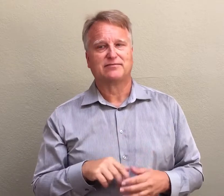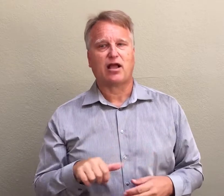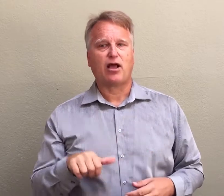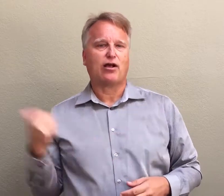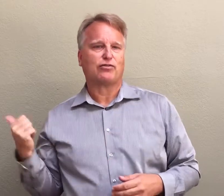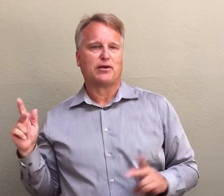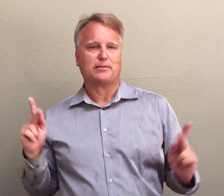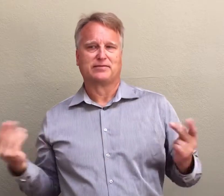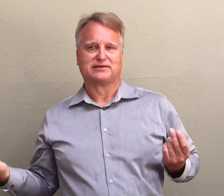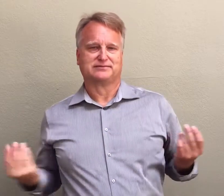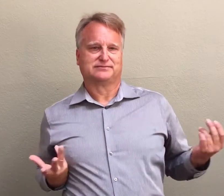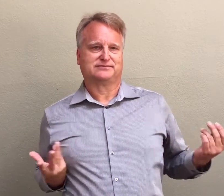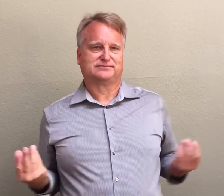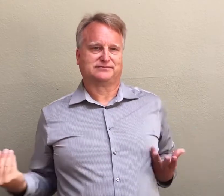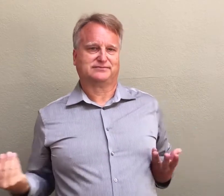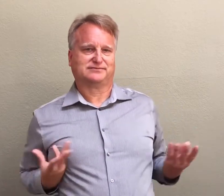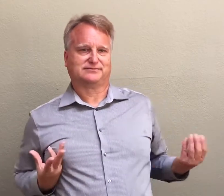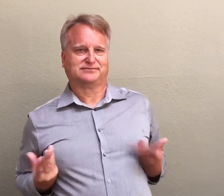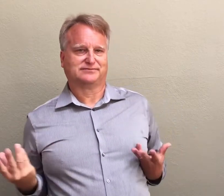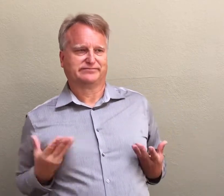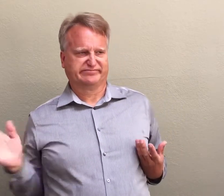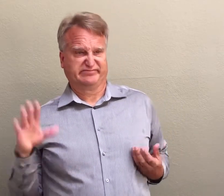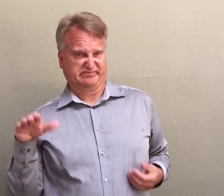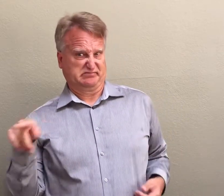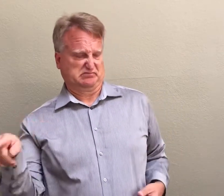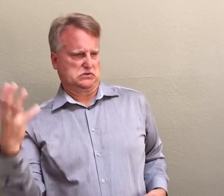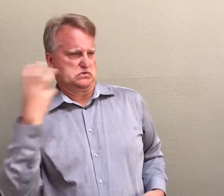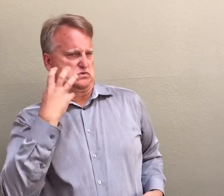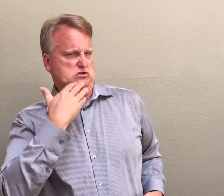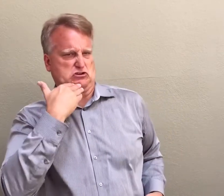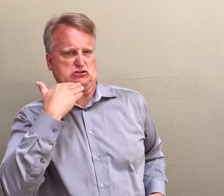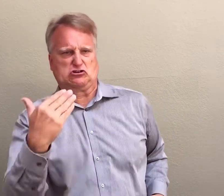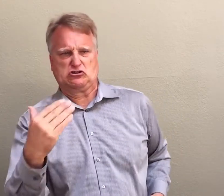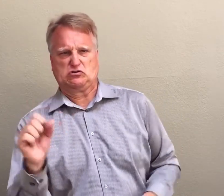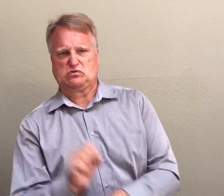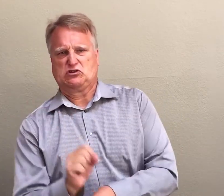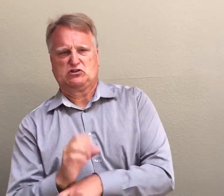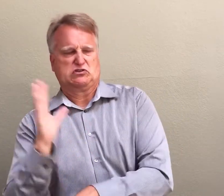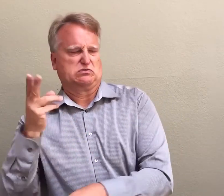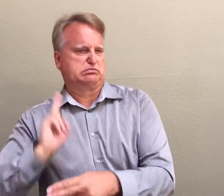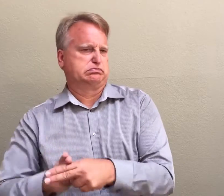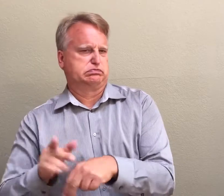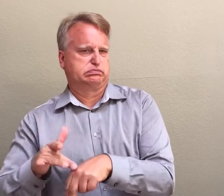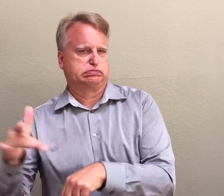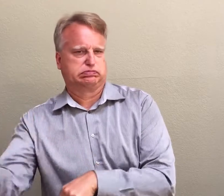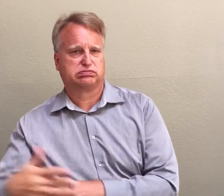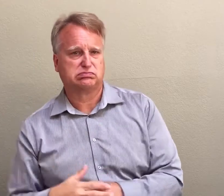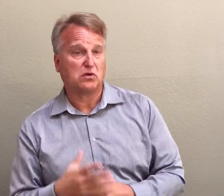This means other people informing the Deaf person that the job was done well or that the person has an outstanding reputation.